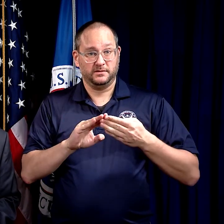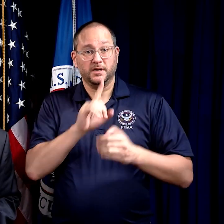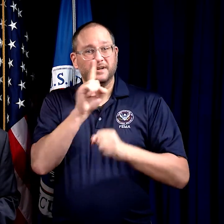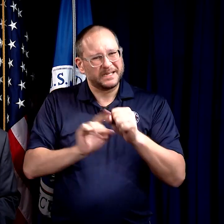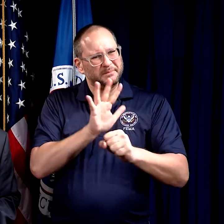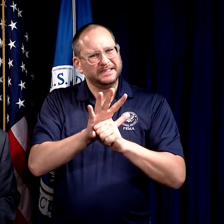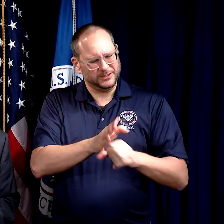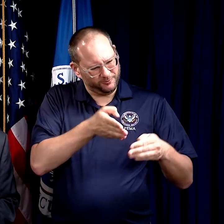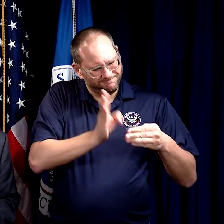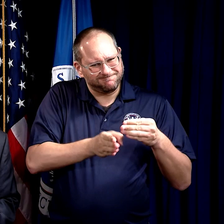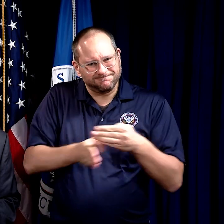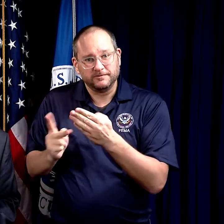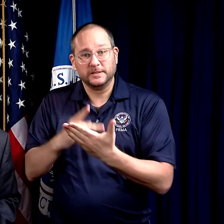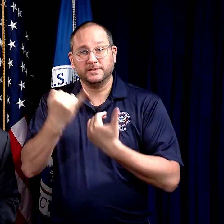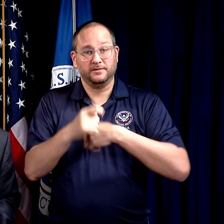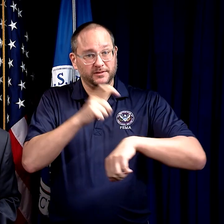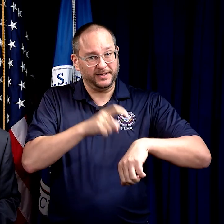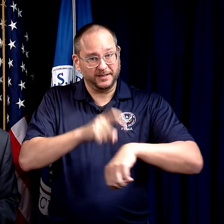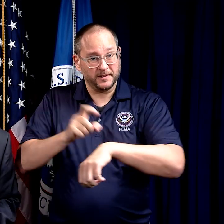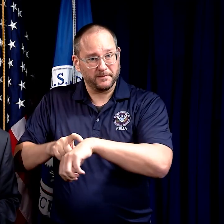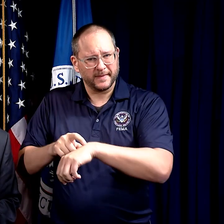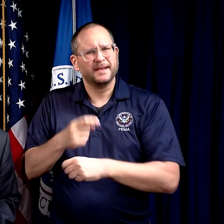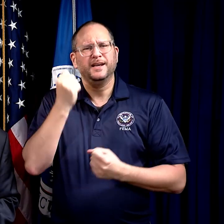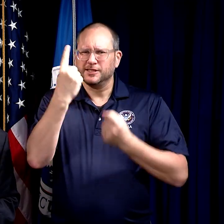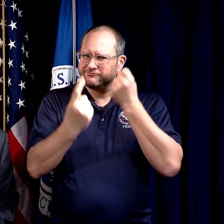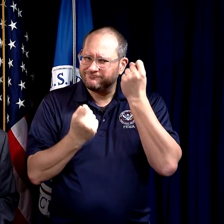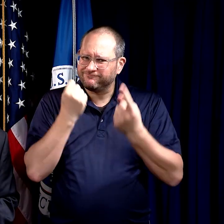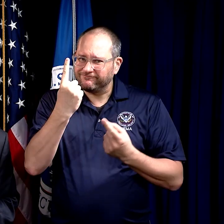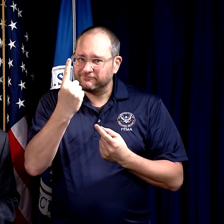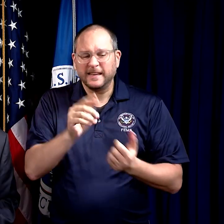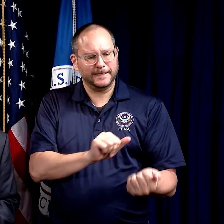commitment to completing projects on time, understanding,